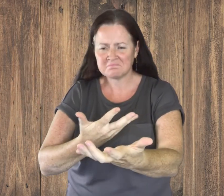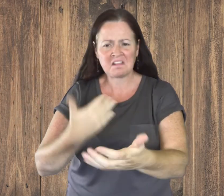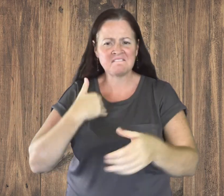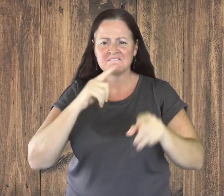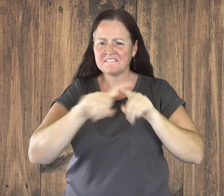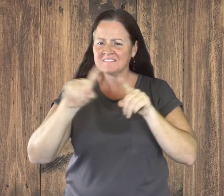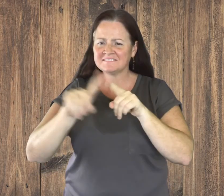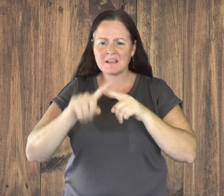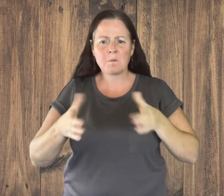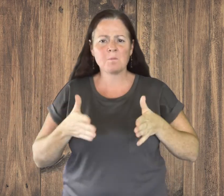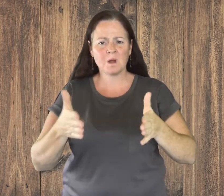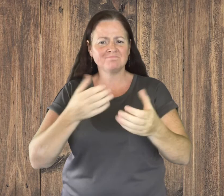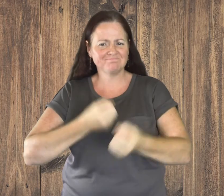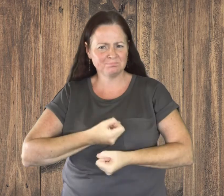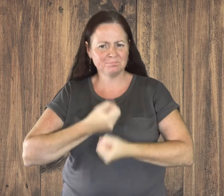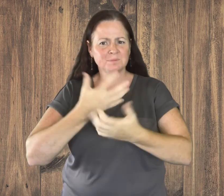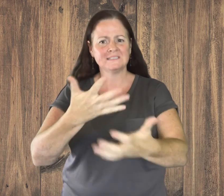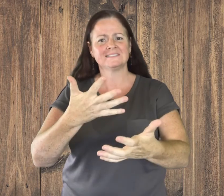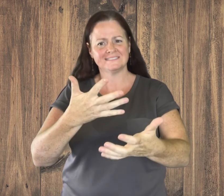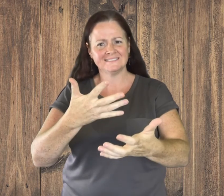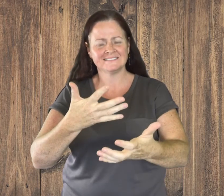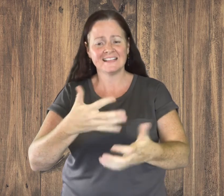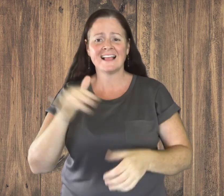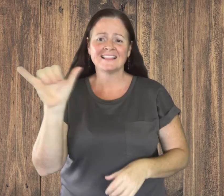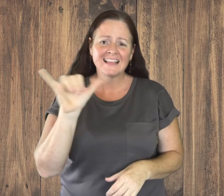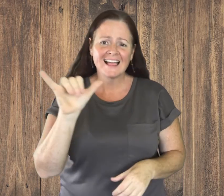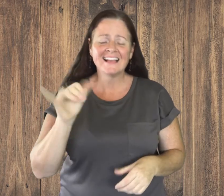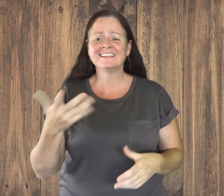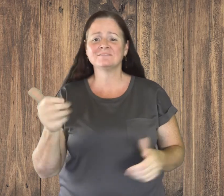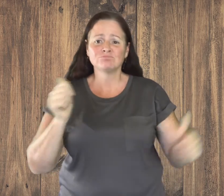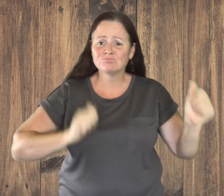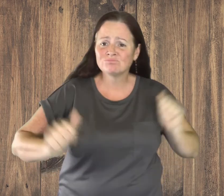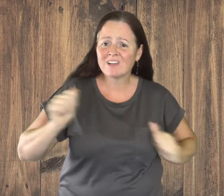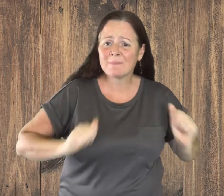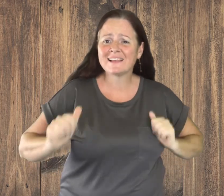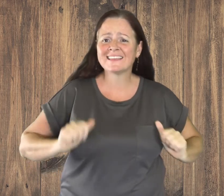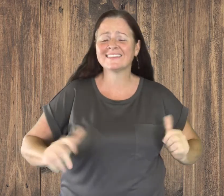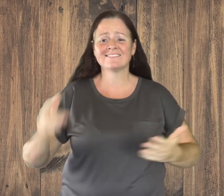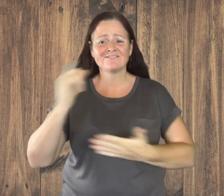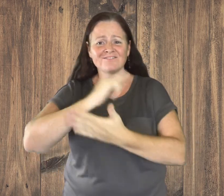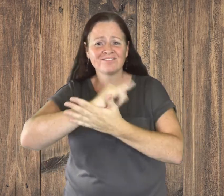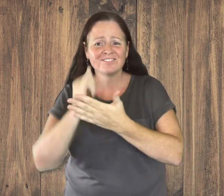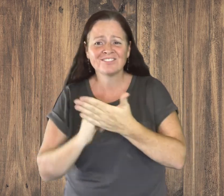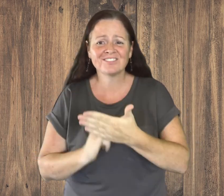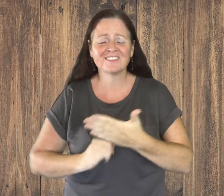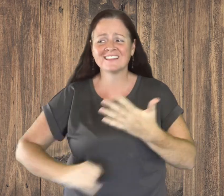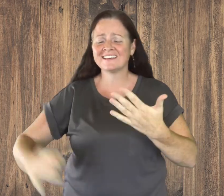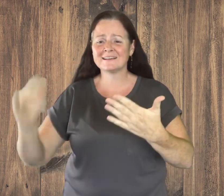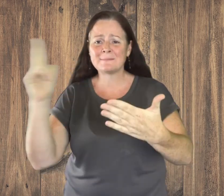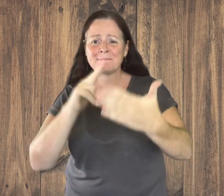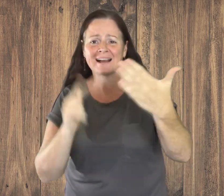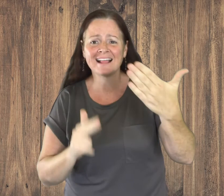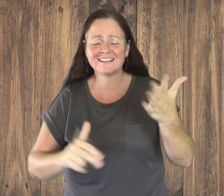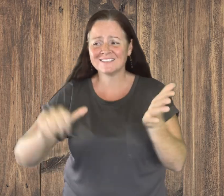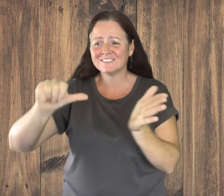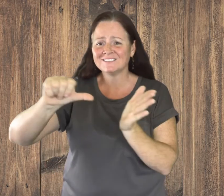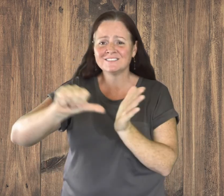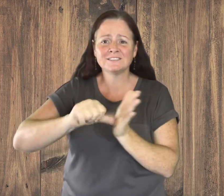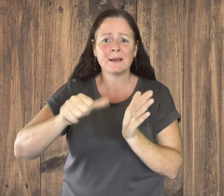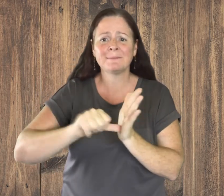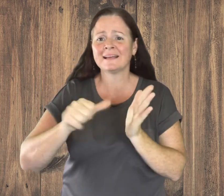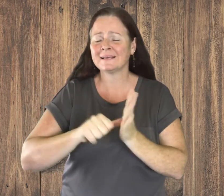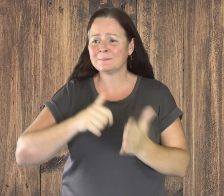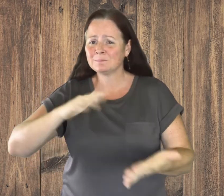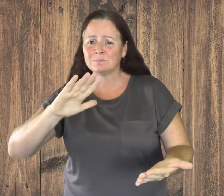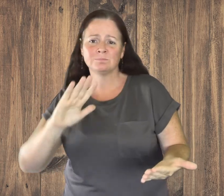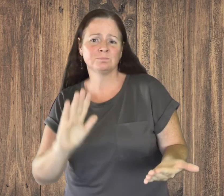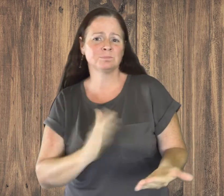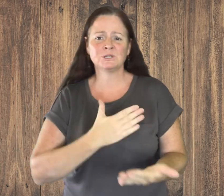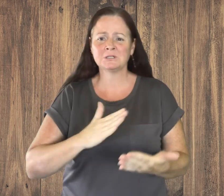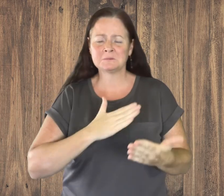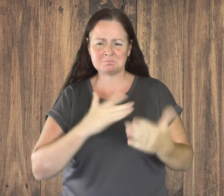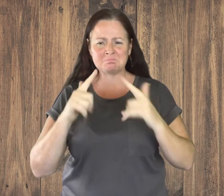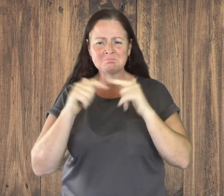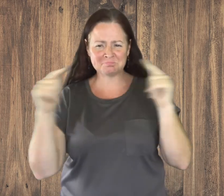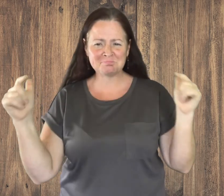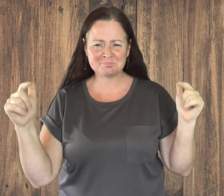There are different ways to express arts such as drama, draw, paint, sculpture, music, etc.